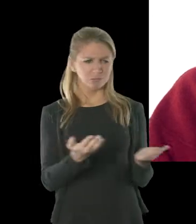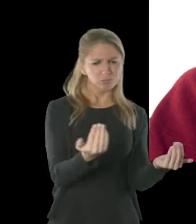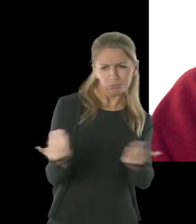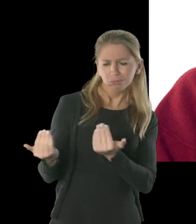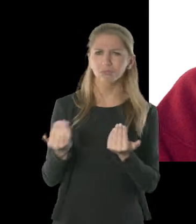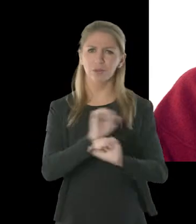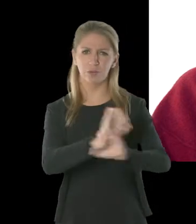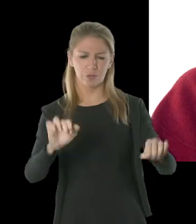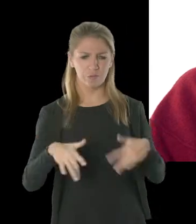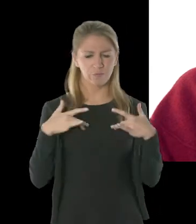What you say will make a difference.